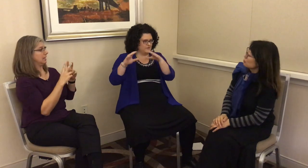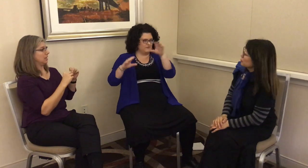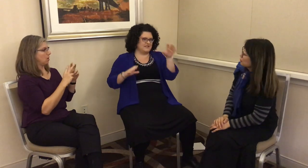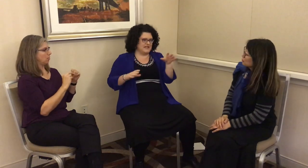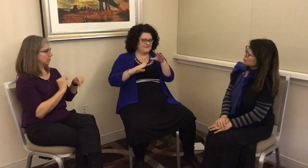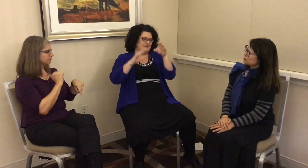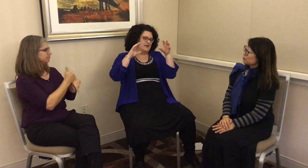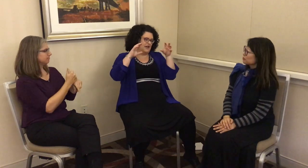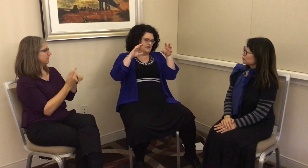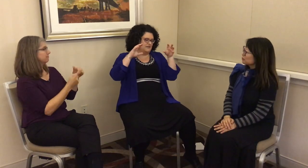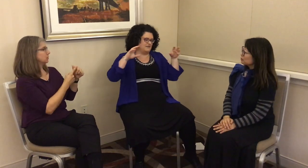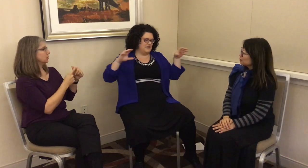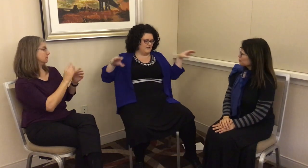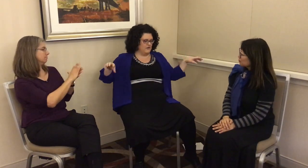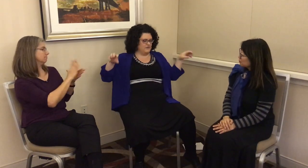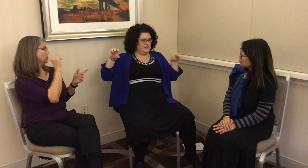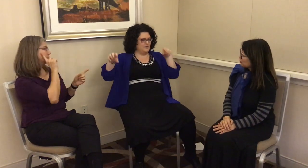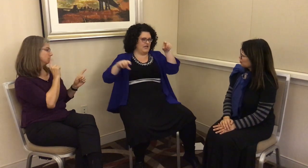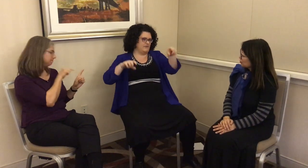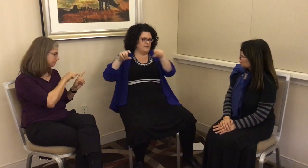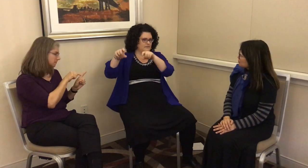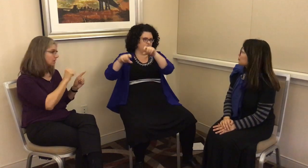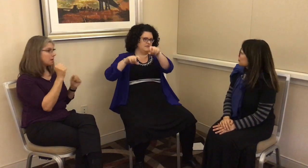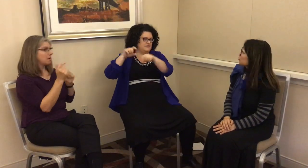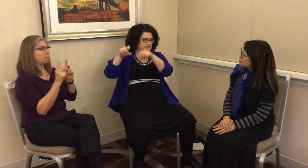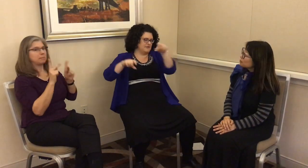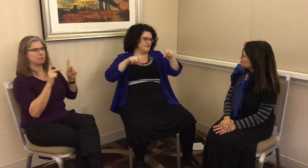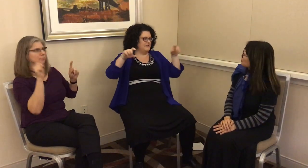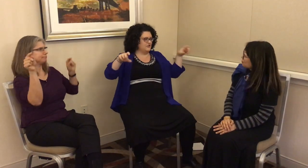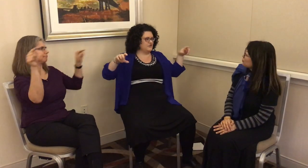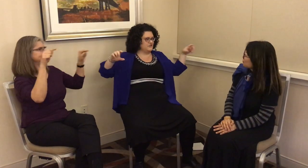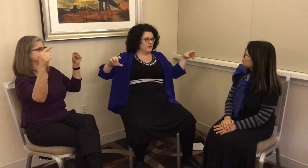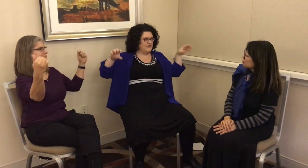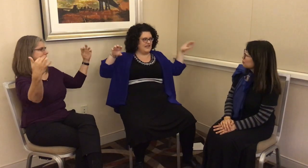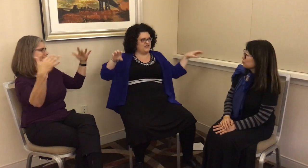first school for the deaf and all the people came from different villages and saw they